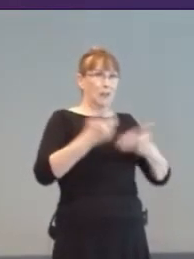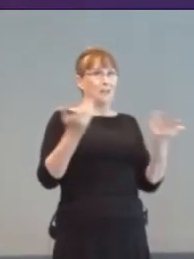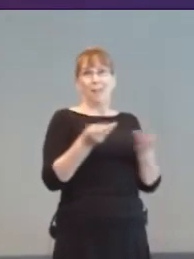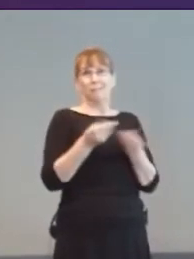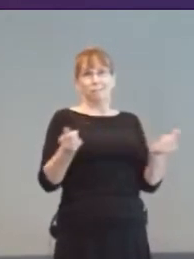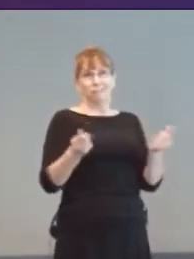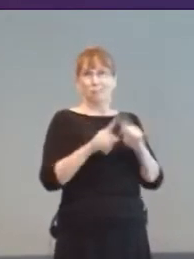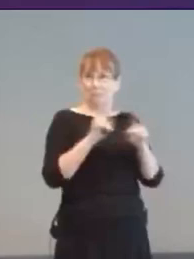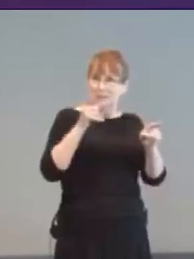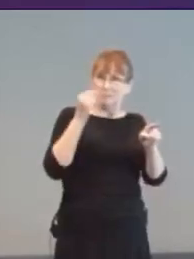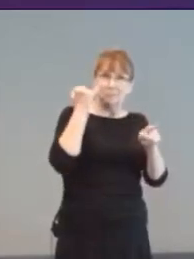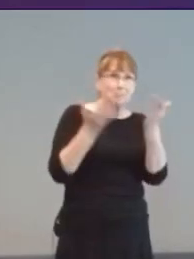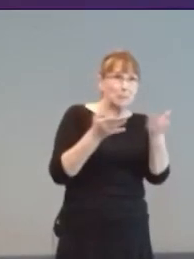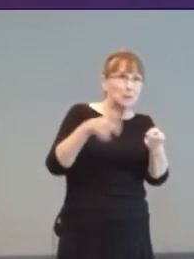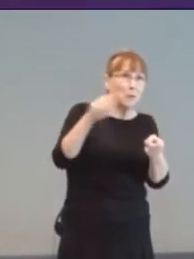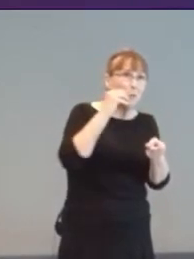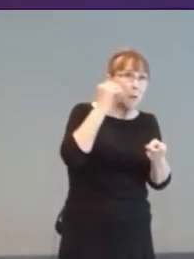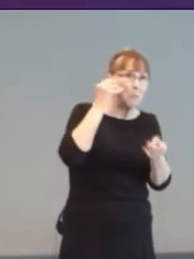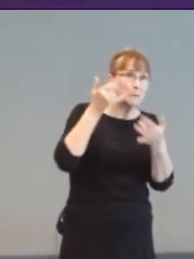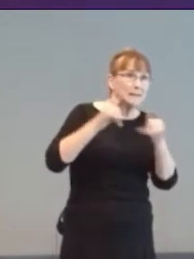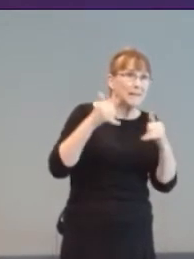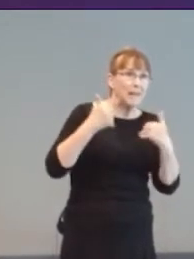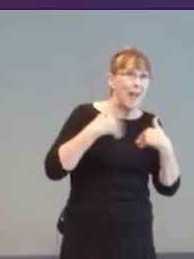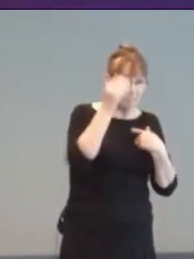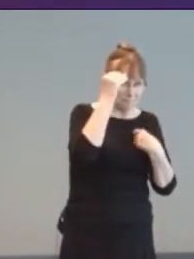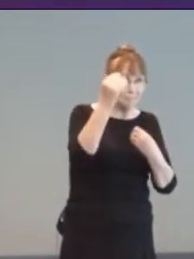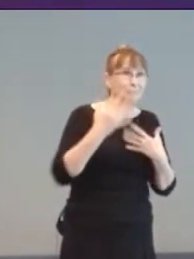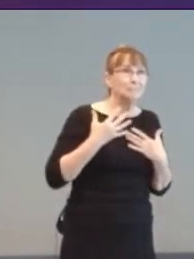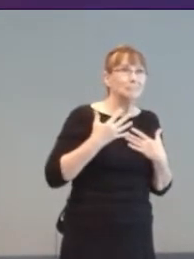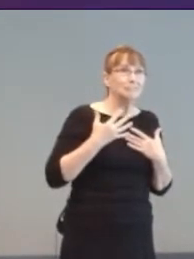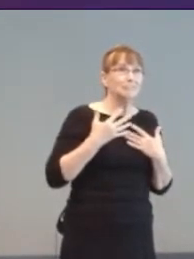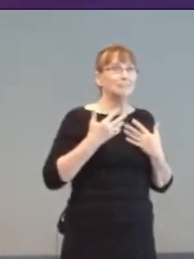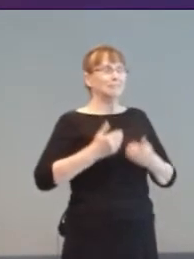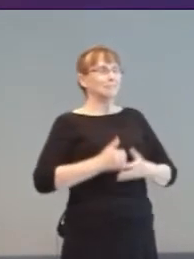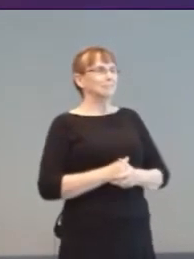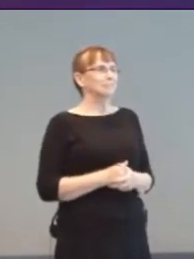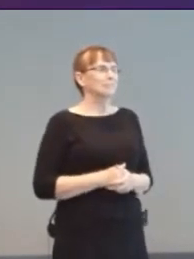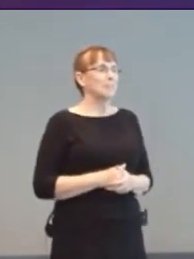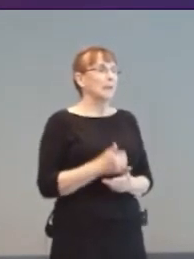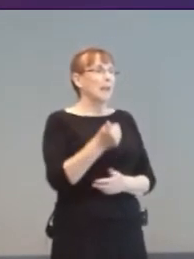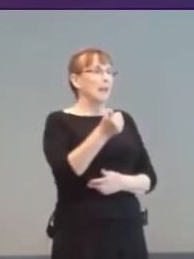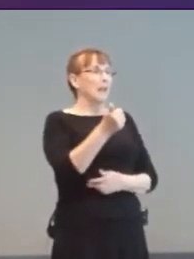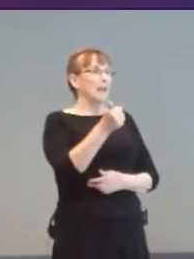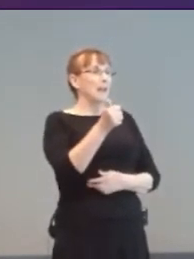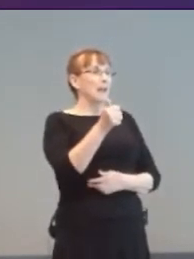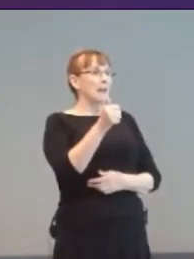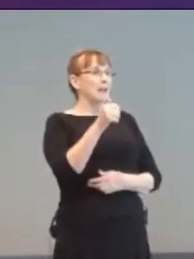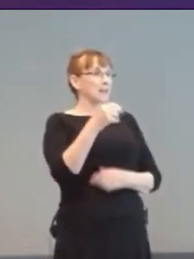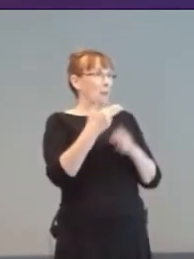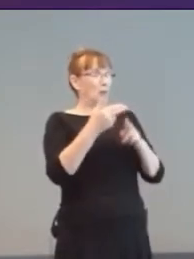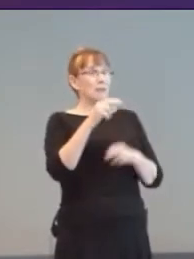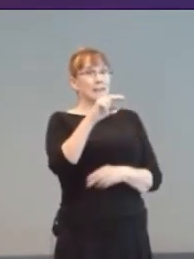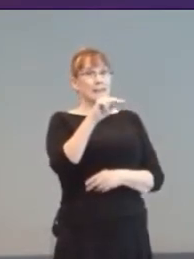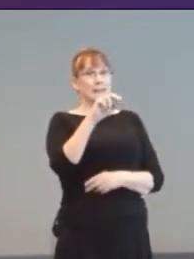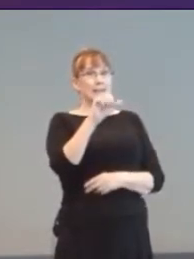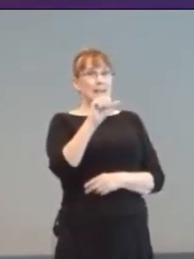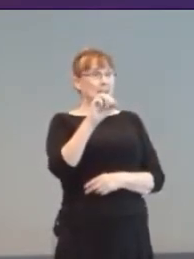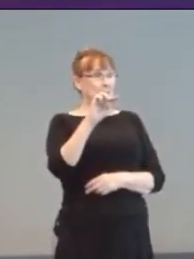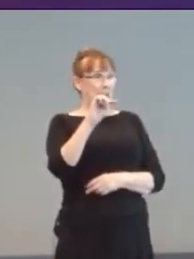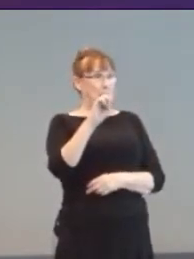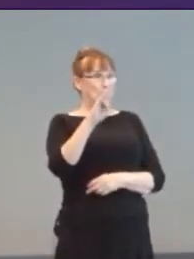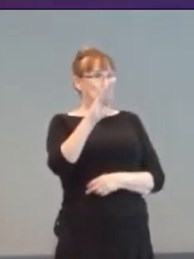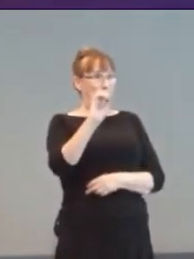Namco did sterling work in Assistive Technology, from 1985 to around 2013. They built talking aids.